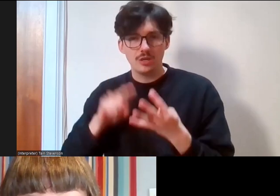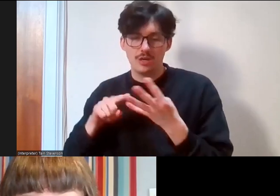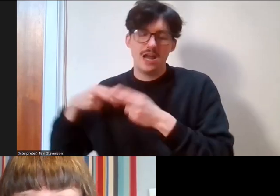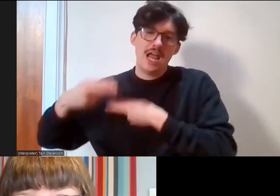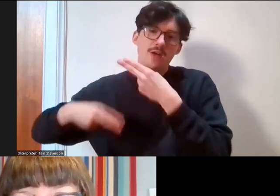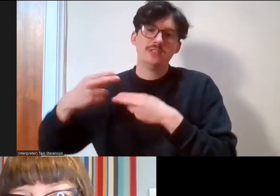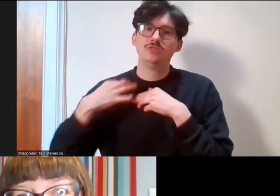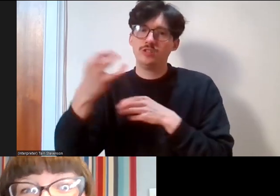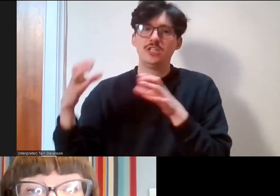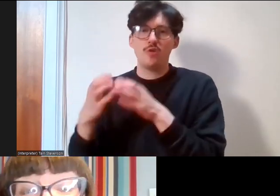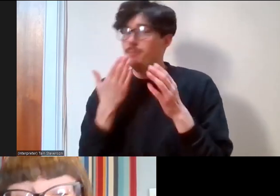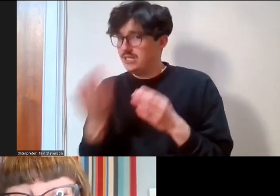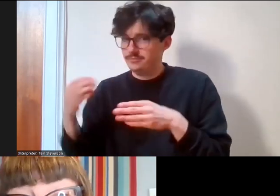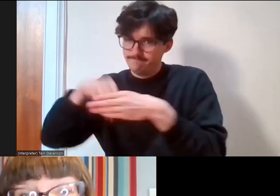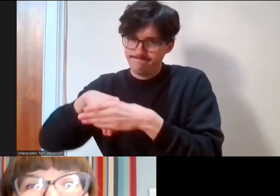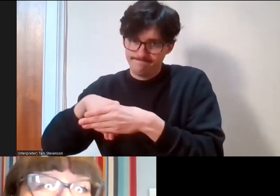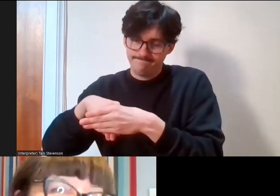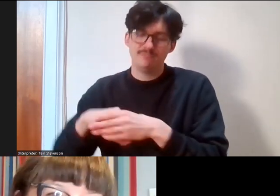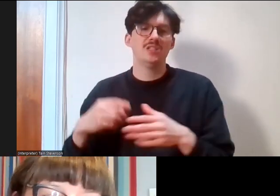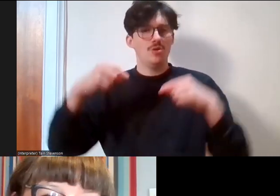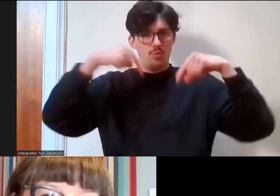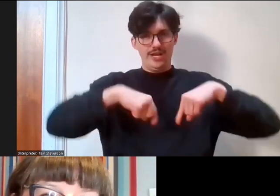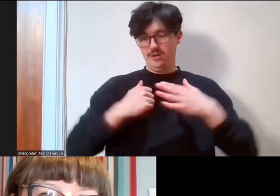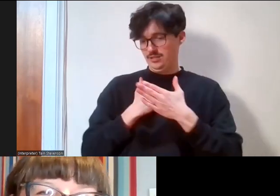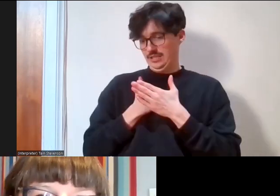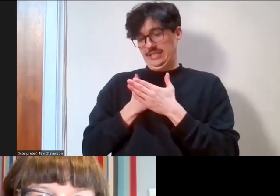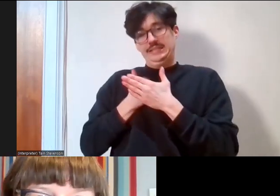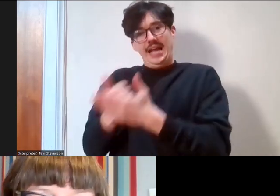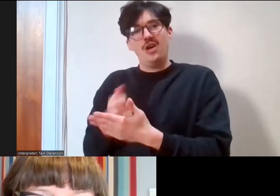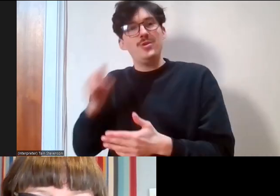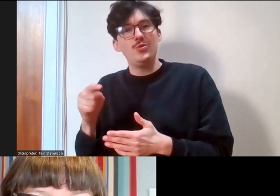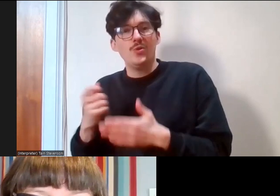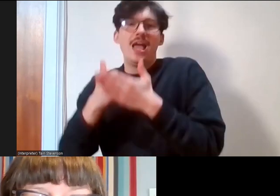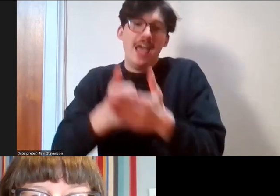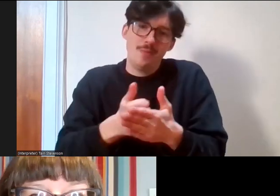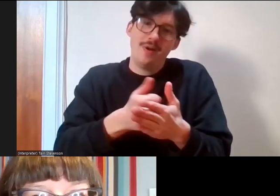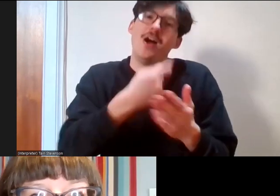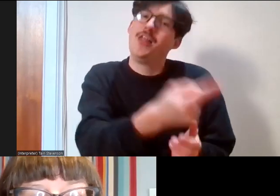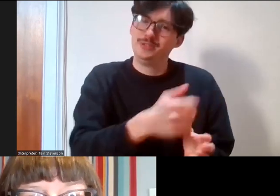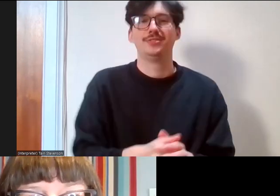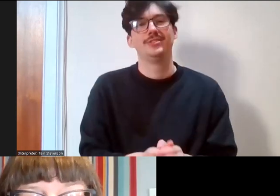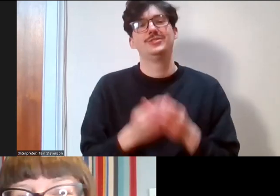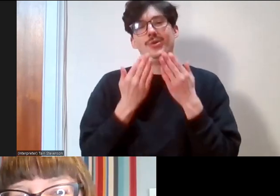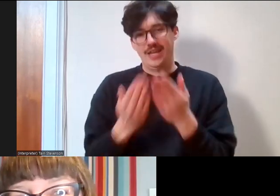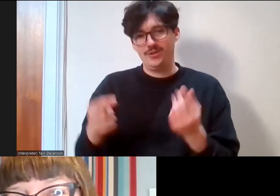we are here to help you help others, so let us do our jobs. Thank you so much to everyone, including